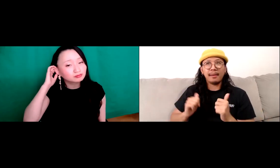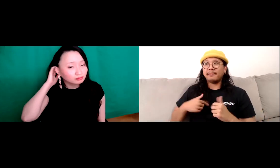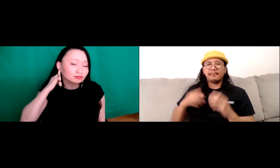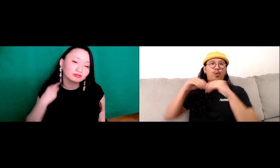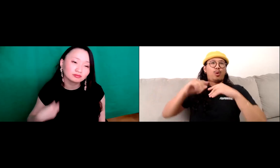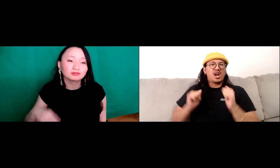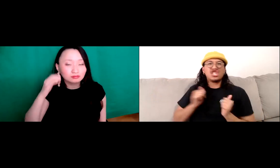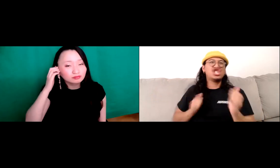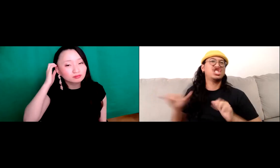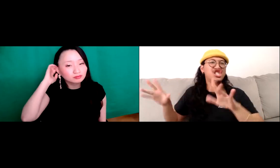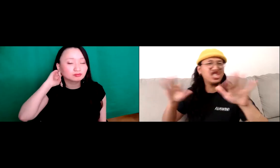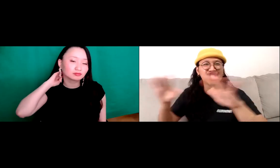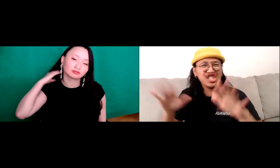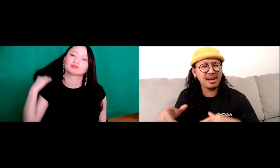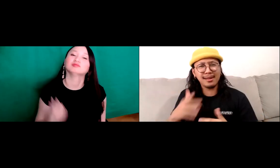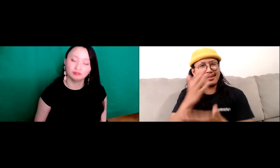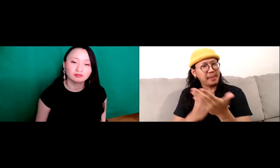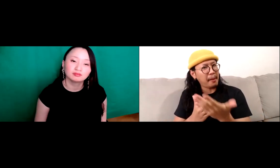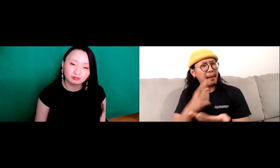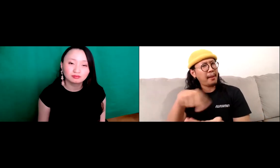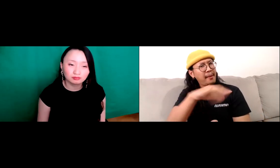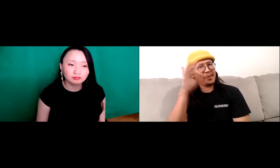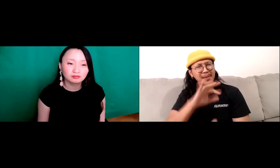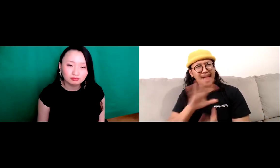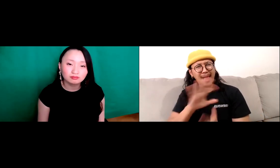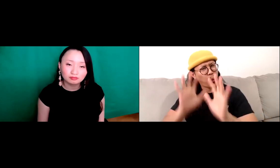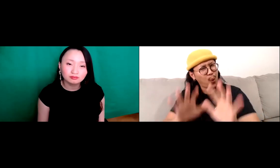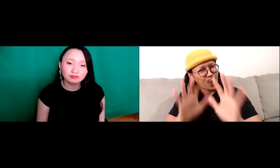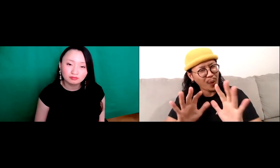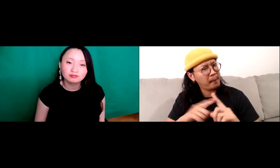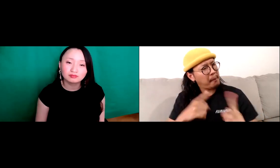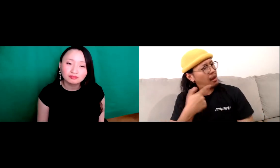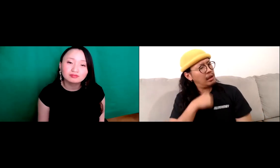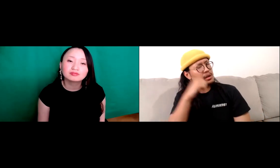looked like me. So I really had to go out there and intentionally